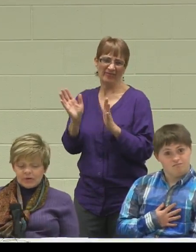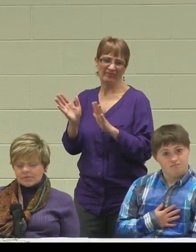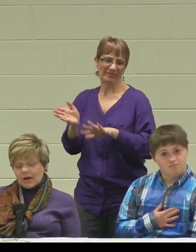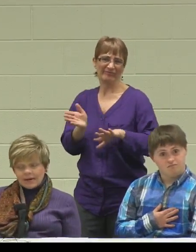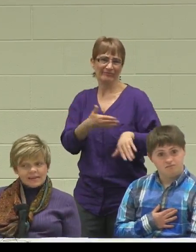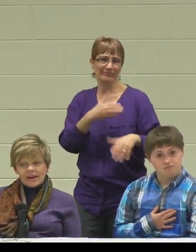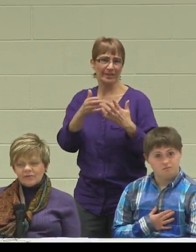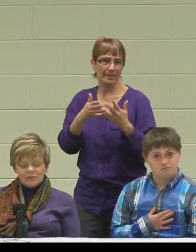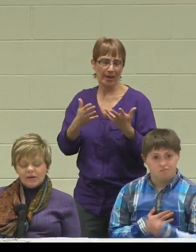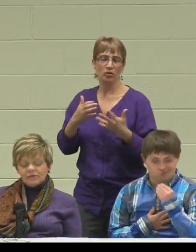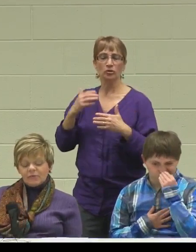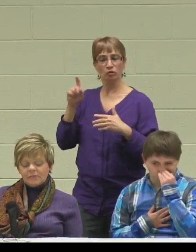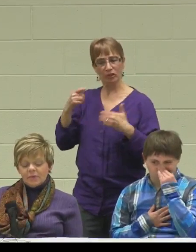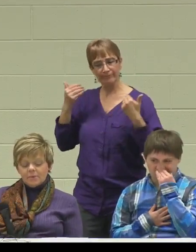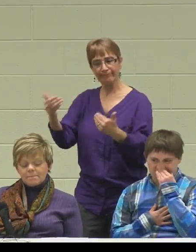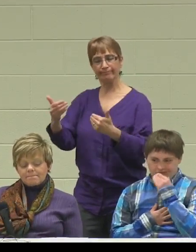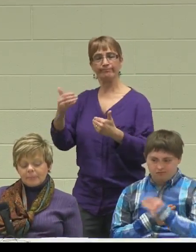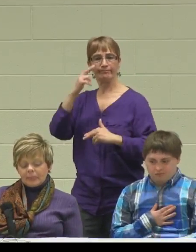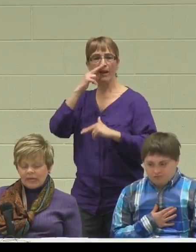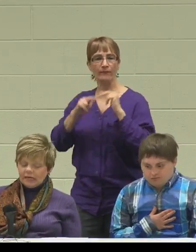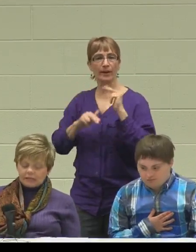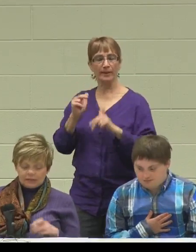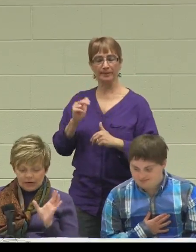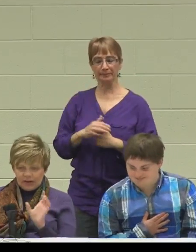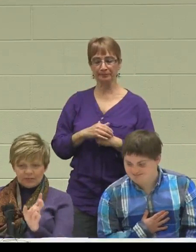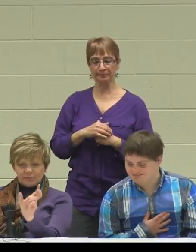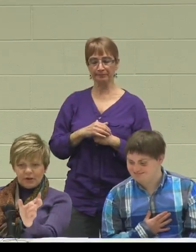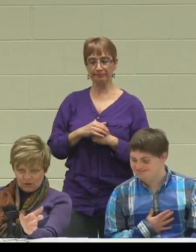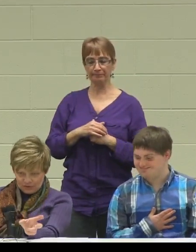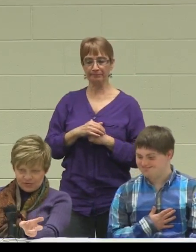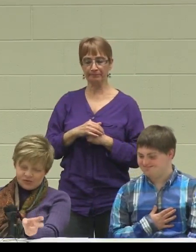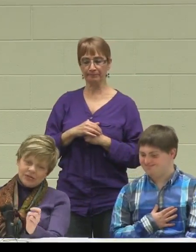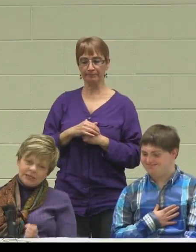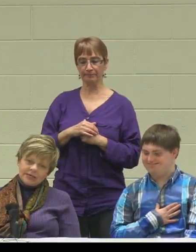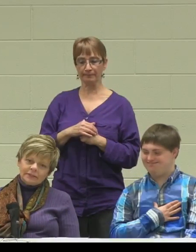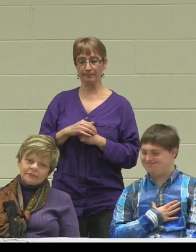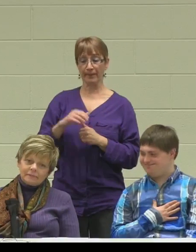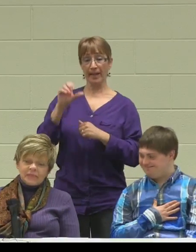A lot of the AVP for people, I'll speak only to child care,